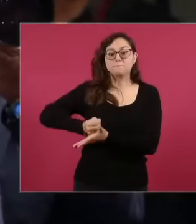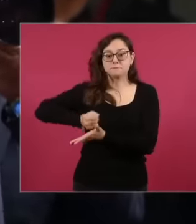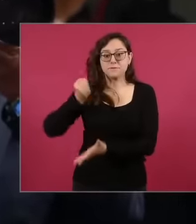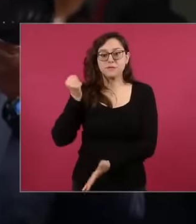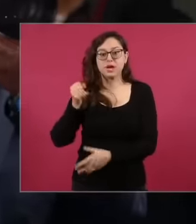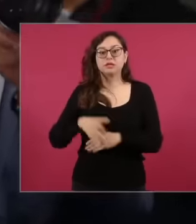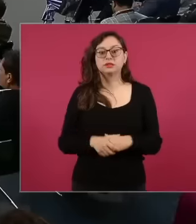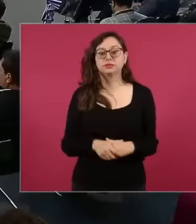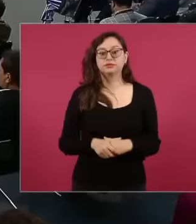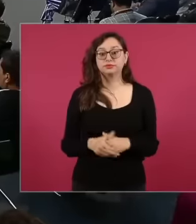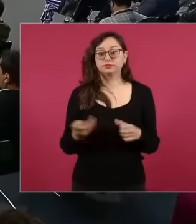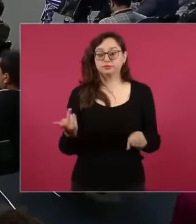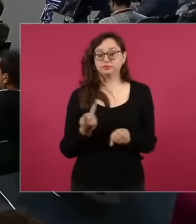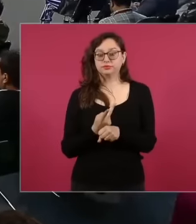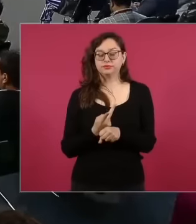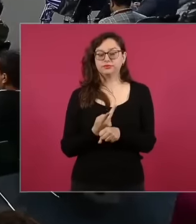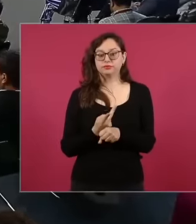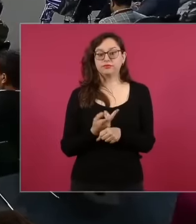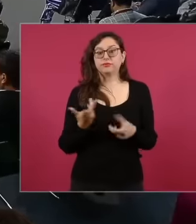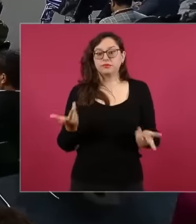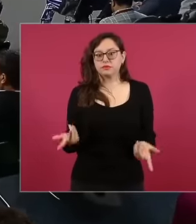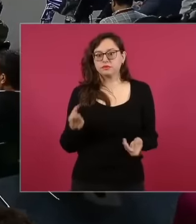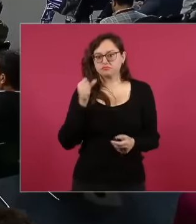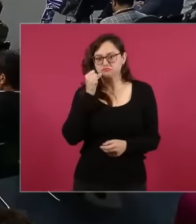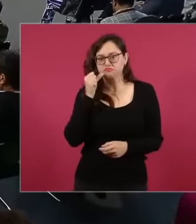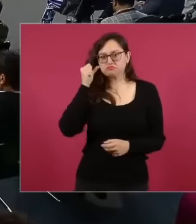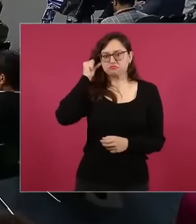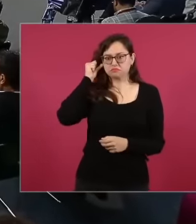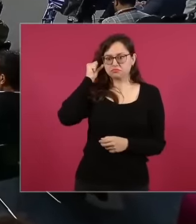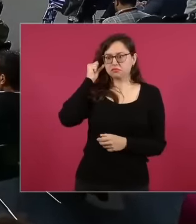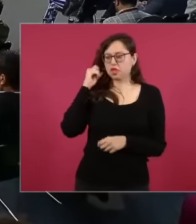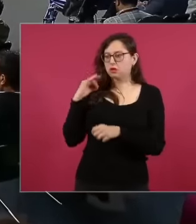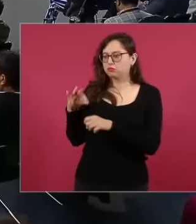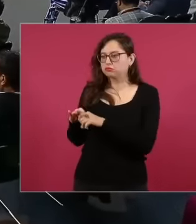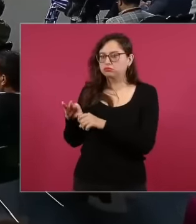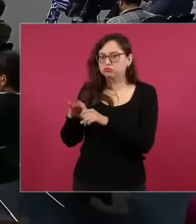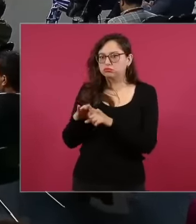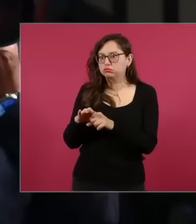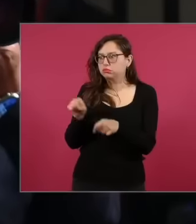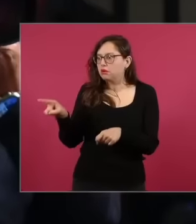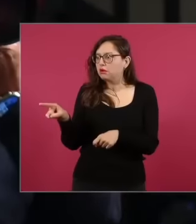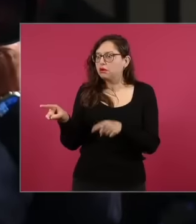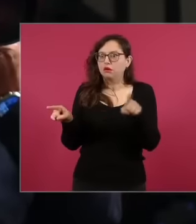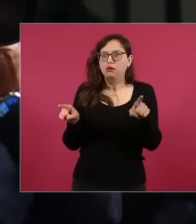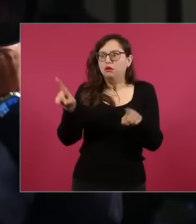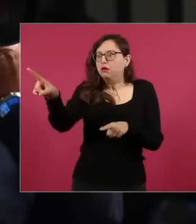thank you. Well. to votes that at other times we would have never thought were on the side of